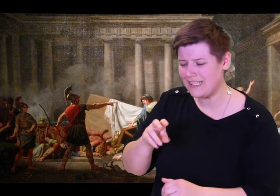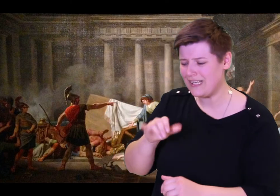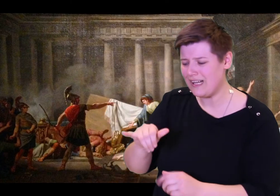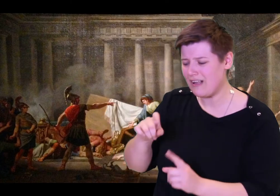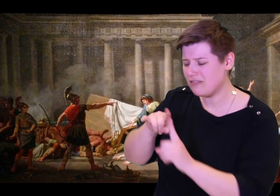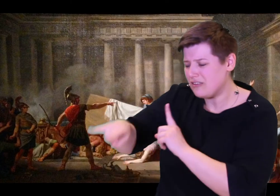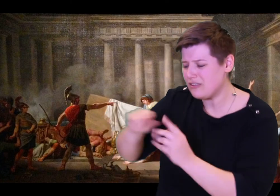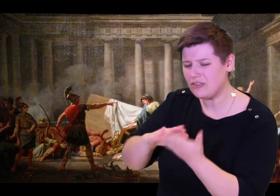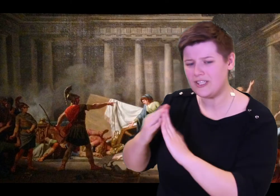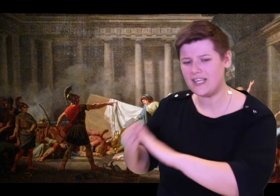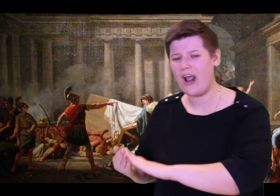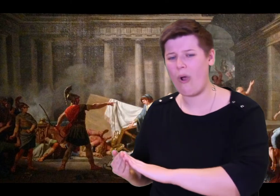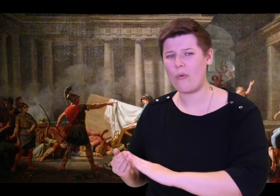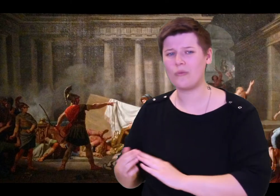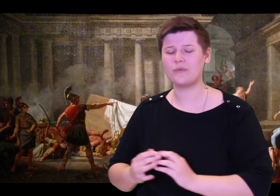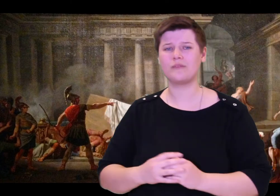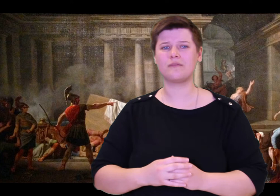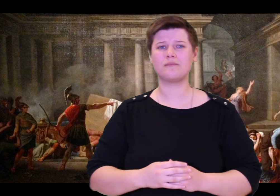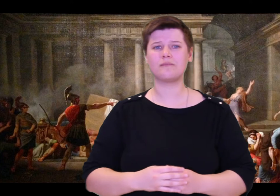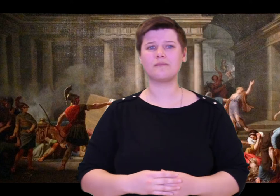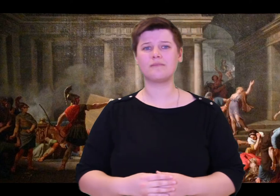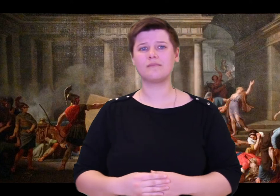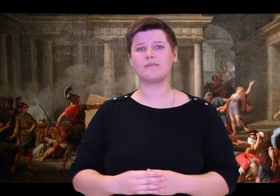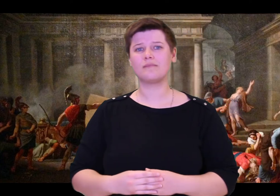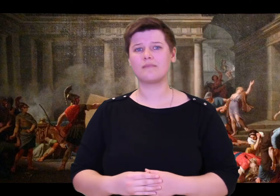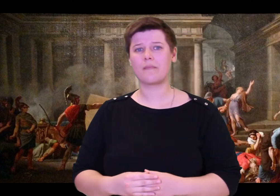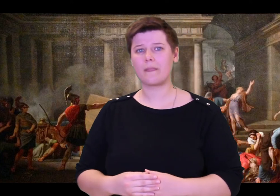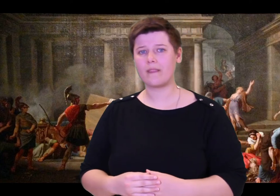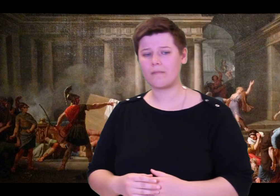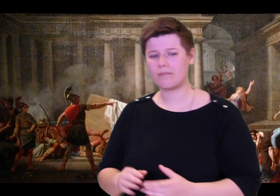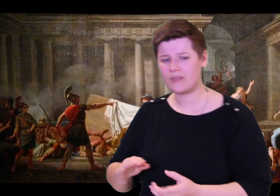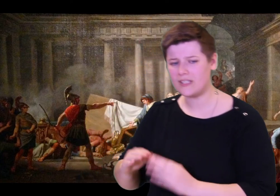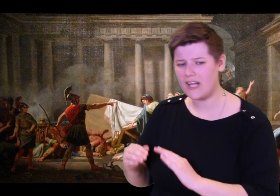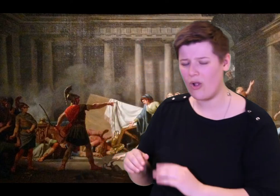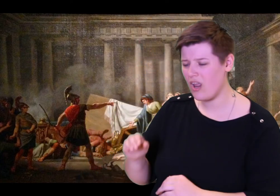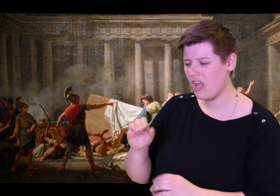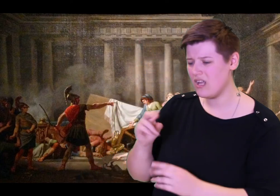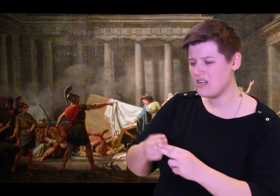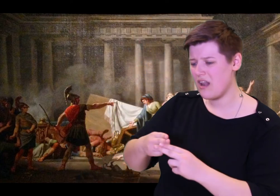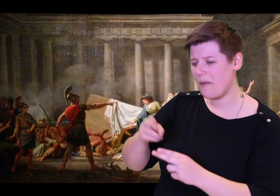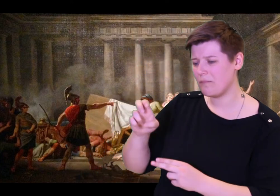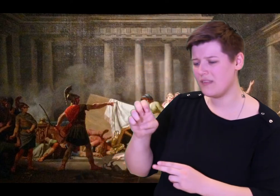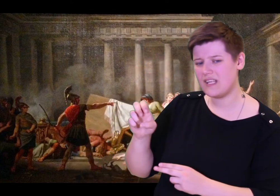Why did you wake me from the sleep that sweetly wrapped around my eyes? I've not